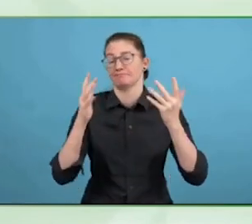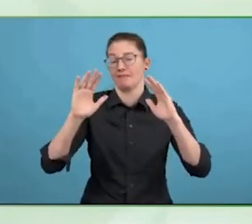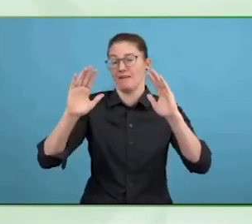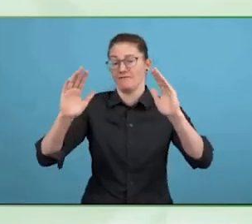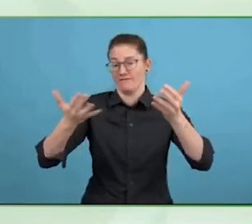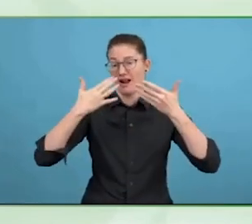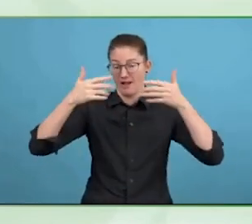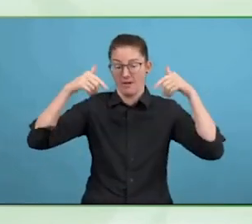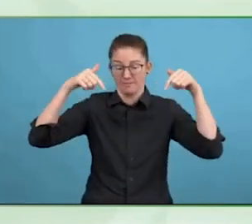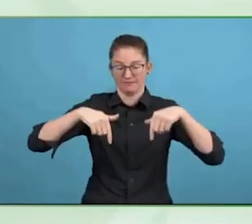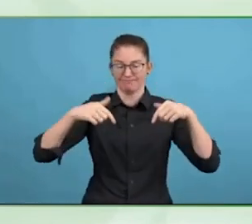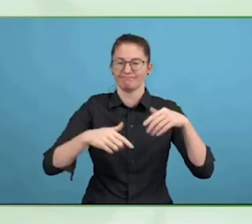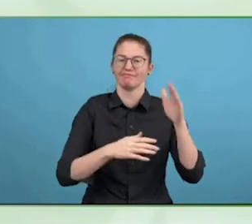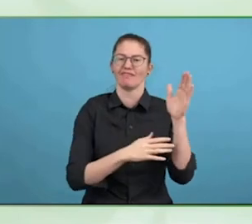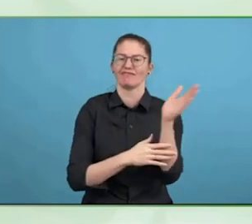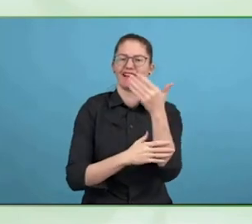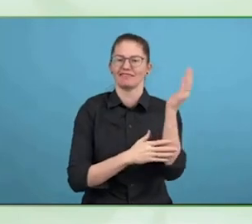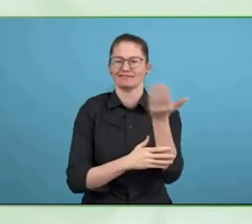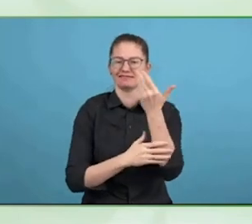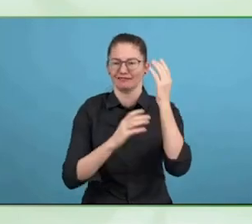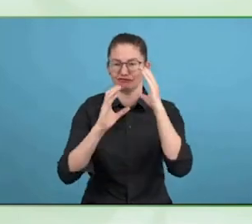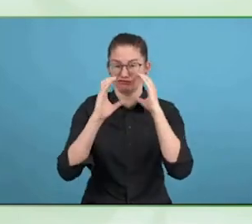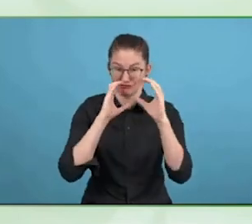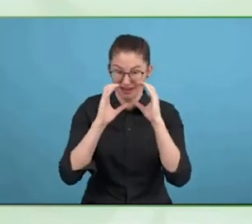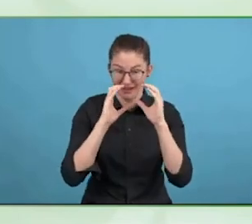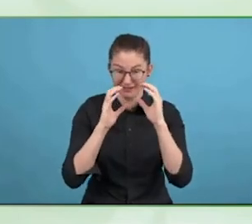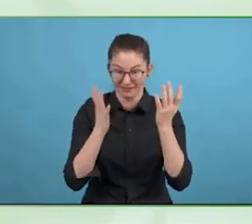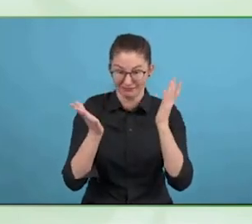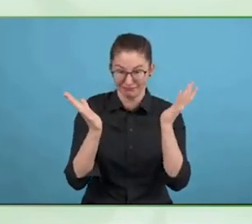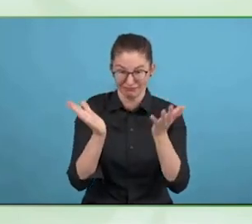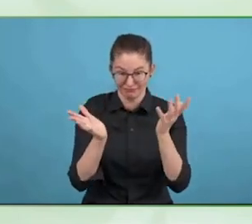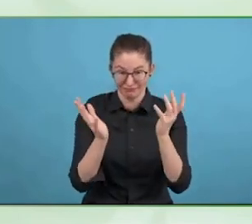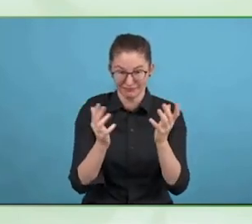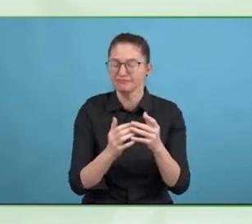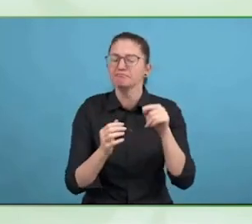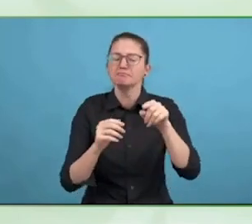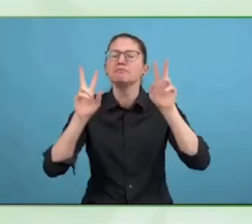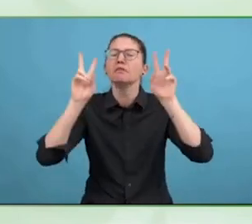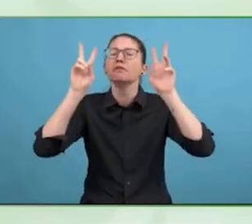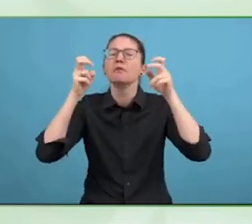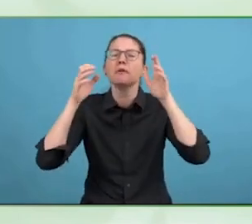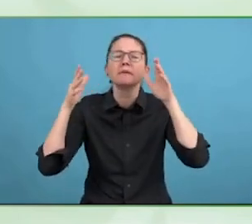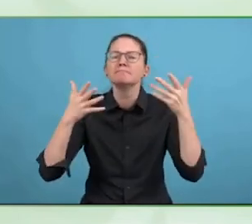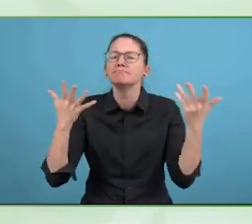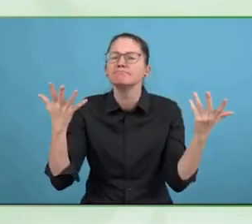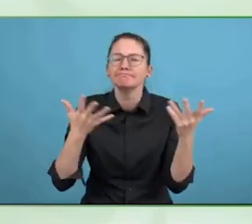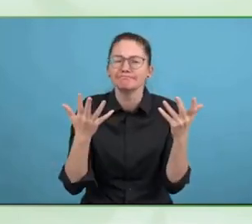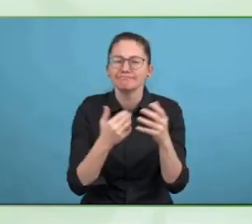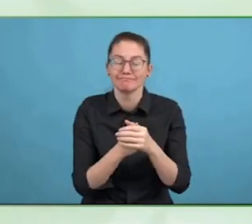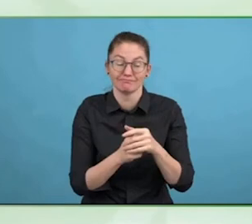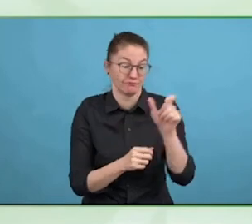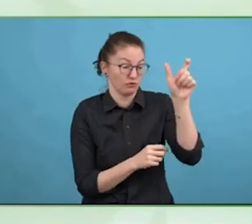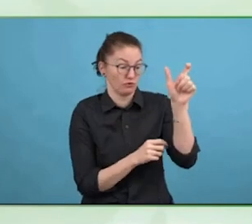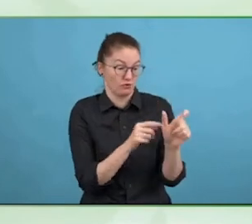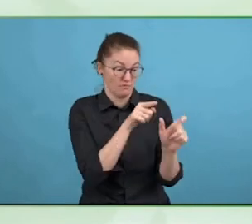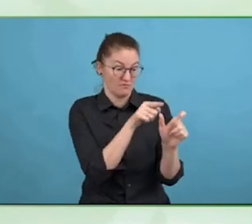FrancesWest&Co and also author of the book Authentic inclusion drives disruptive innovation.